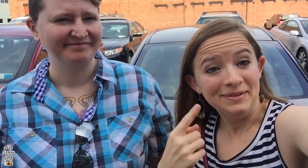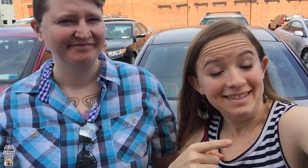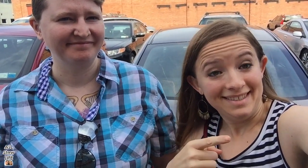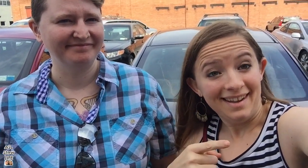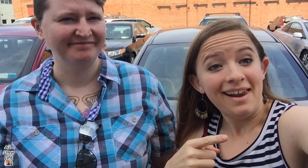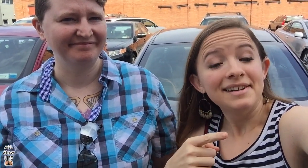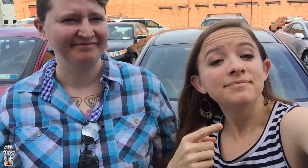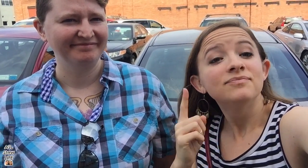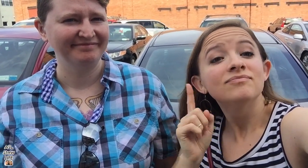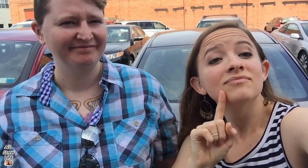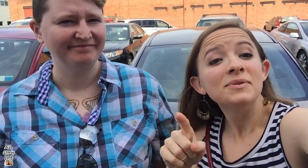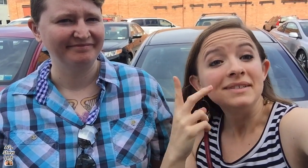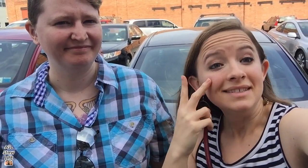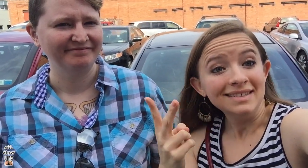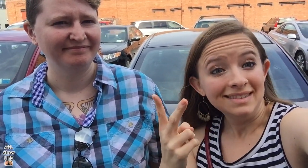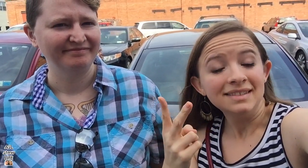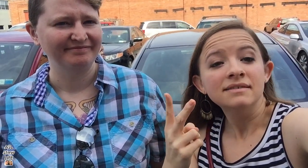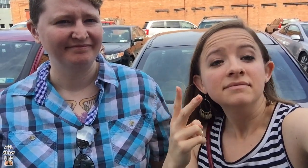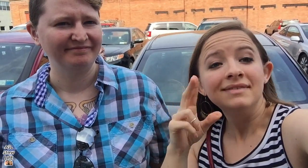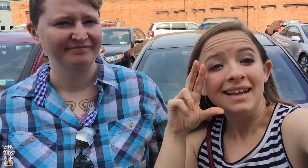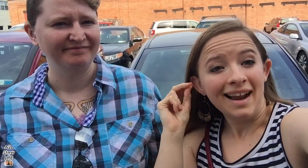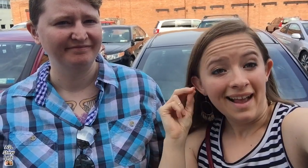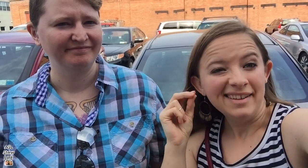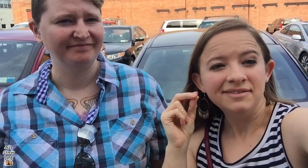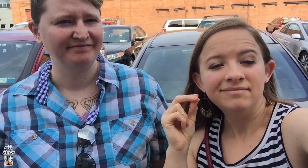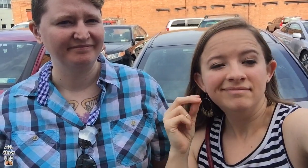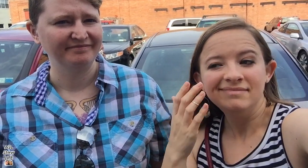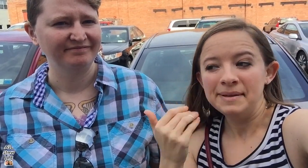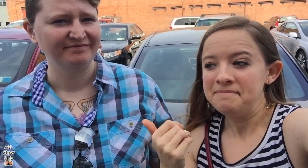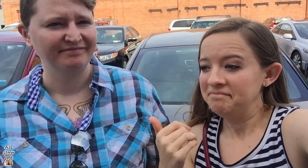first vlog for you. We're going to